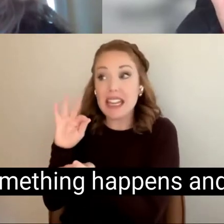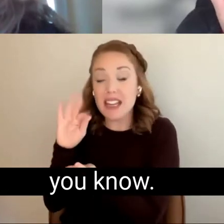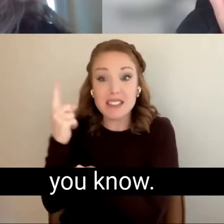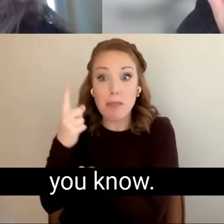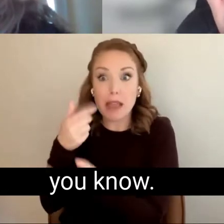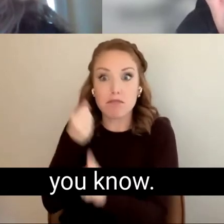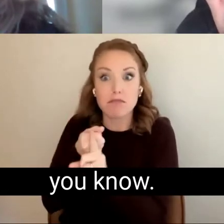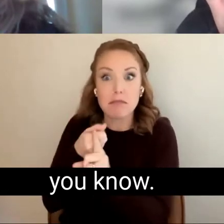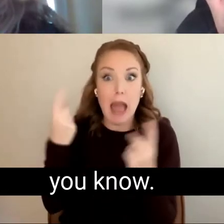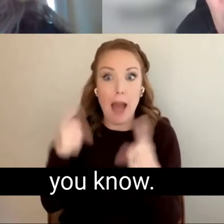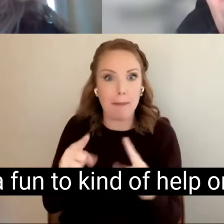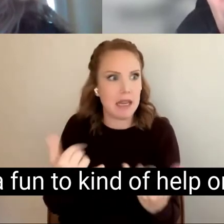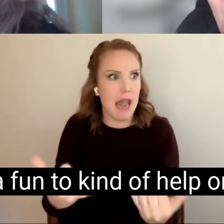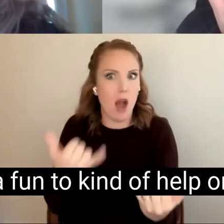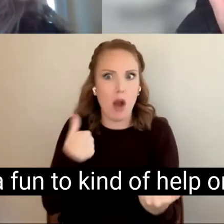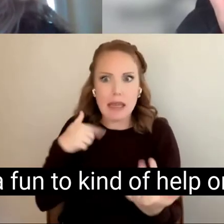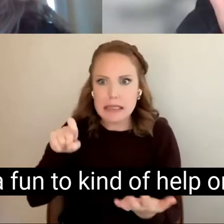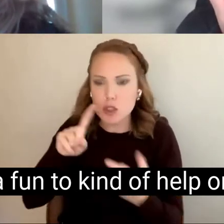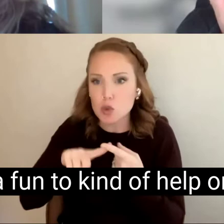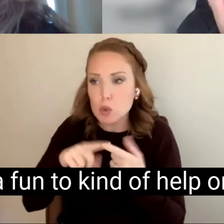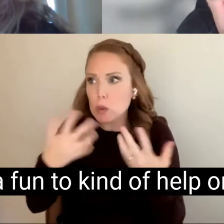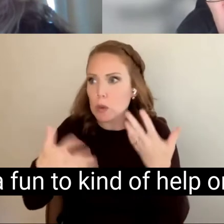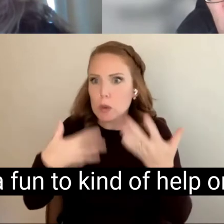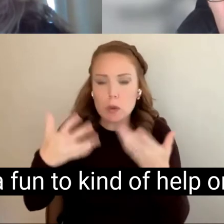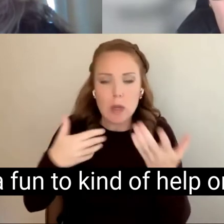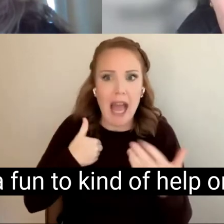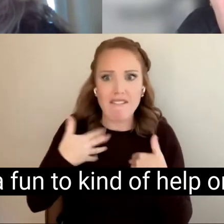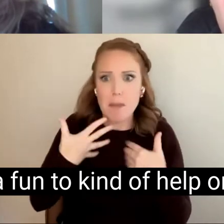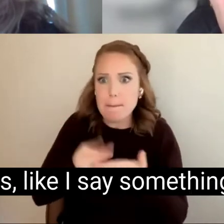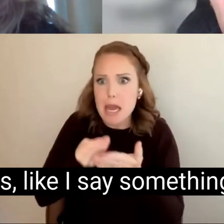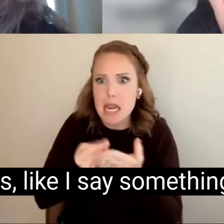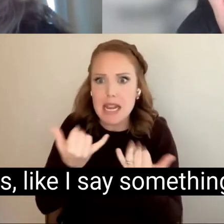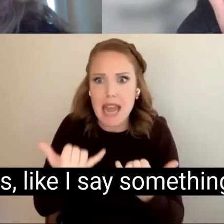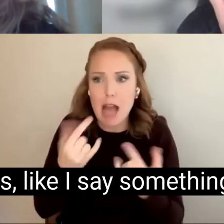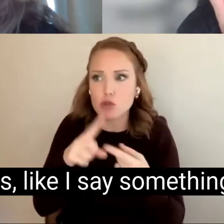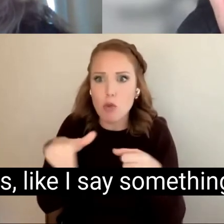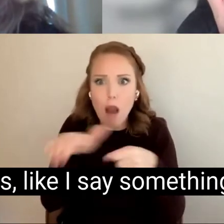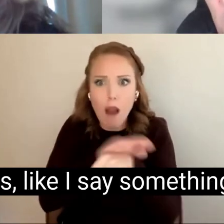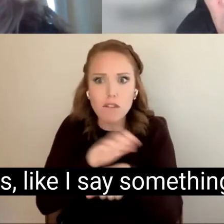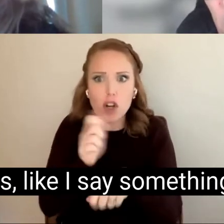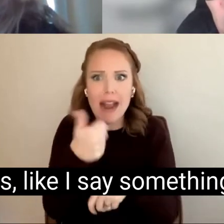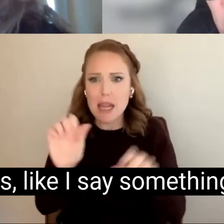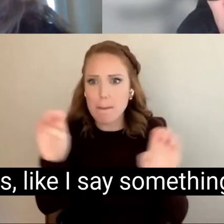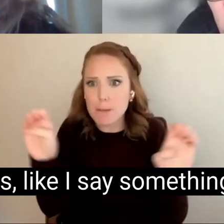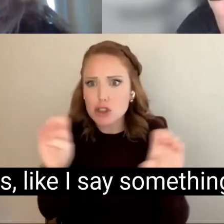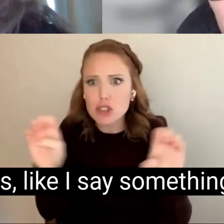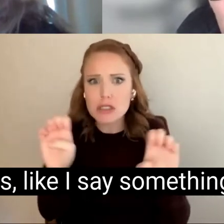you know. Have a fun to kind of help or any emergencies, like I say something is wrong